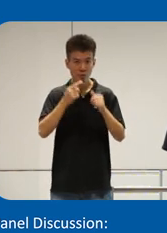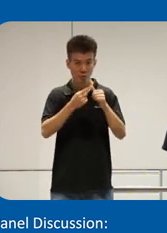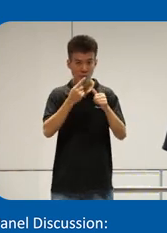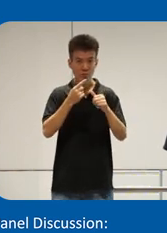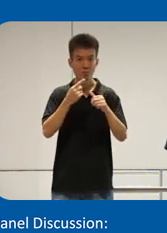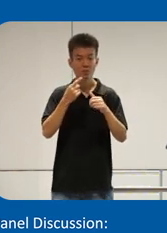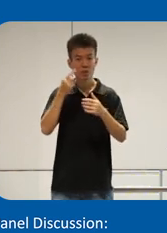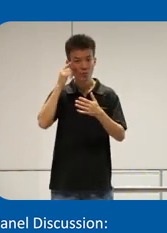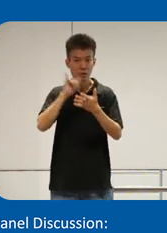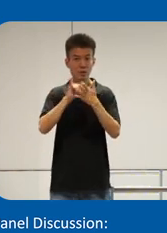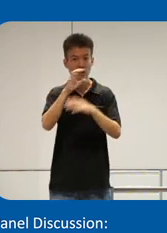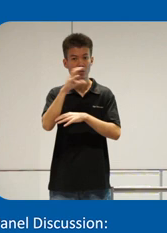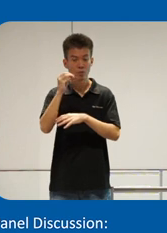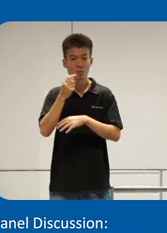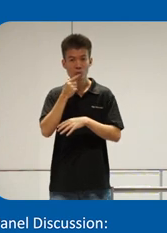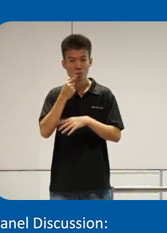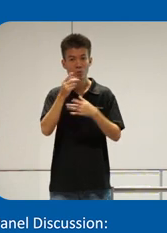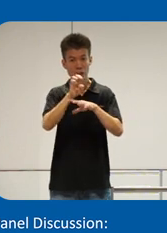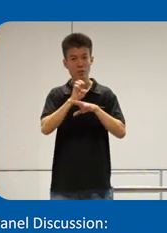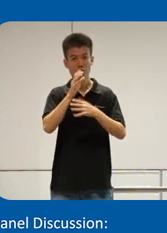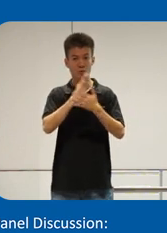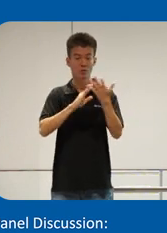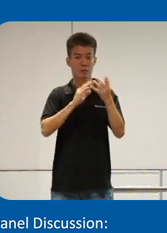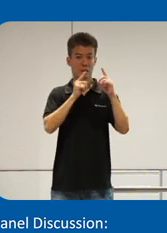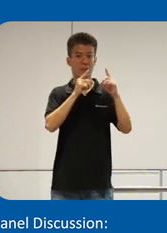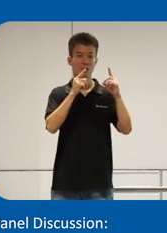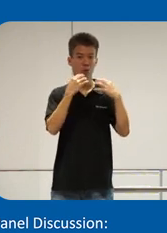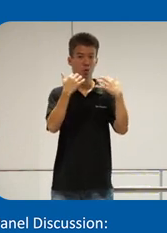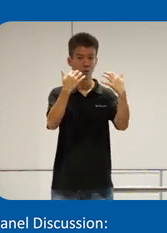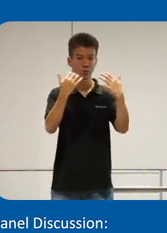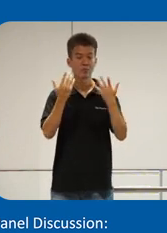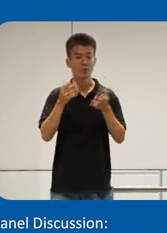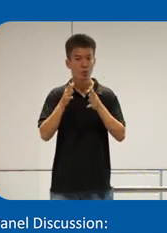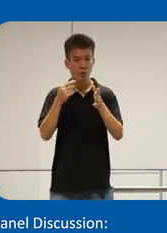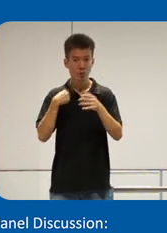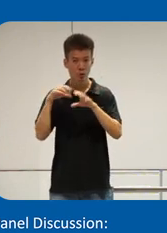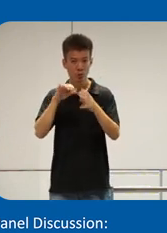for the companies who always said this is not my target audience so the way we do it is to